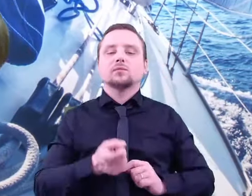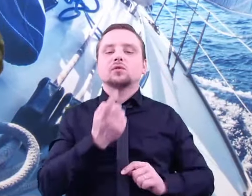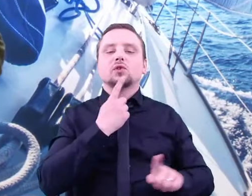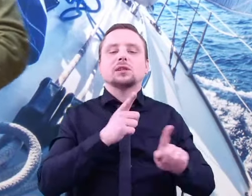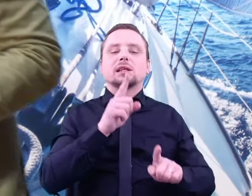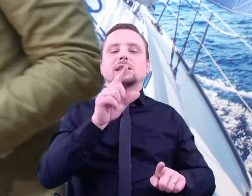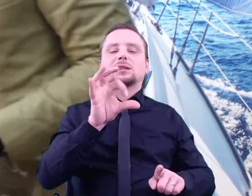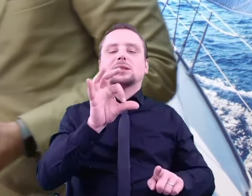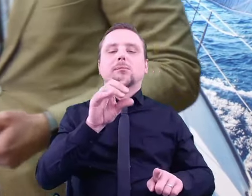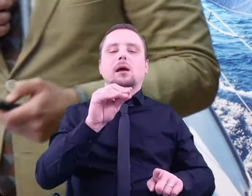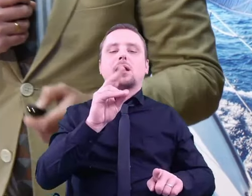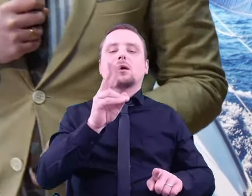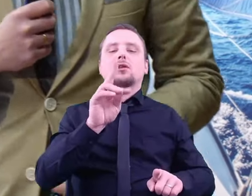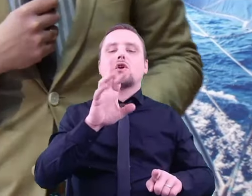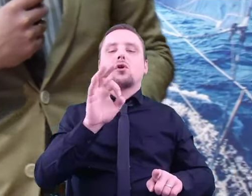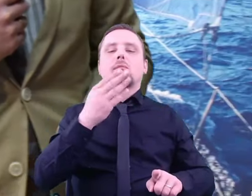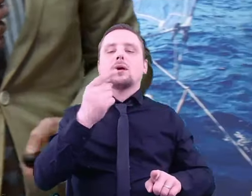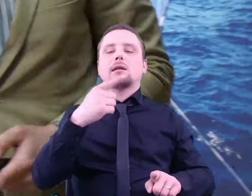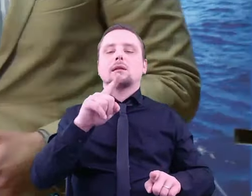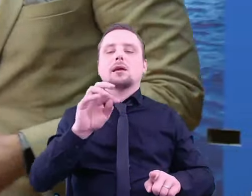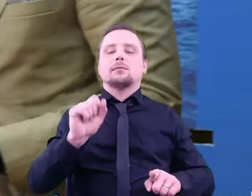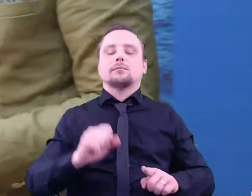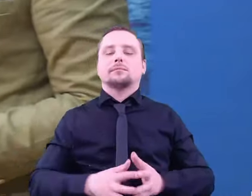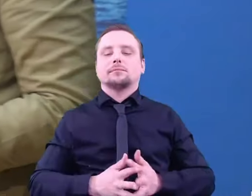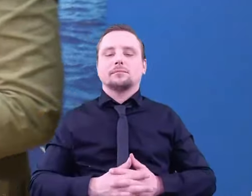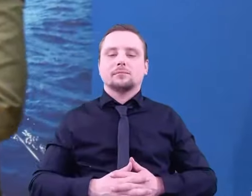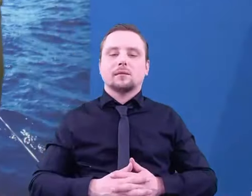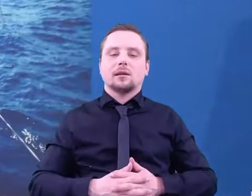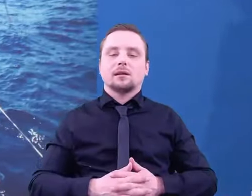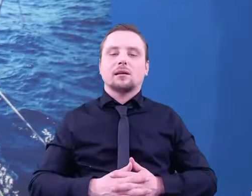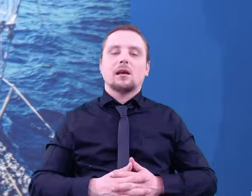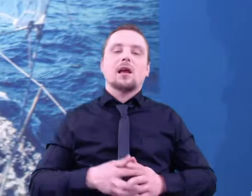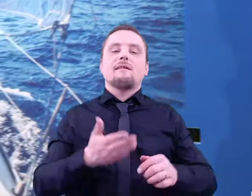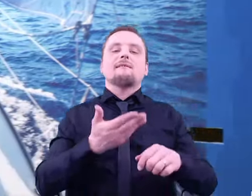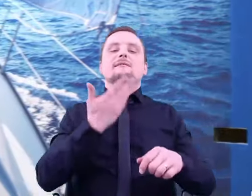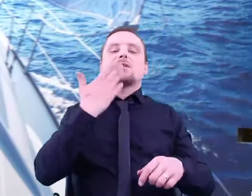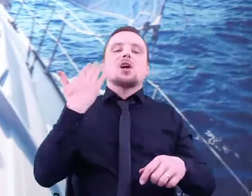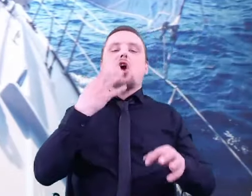but, to make it more digestible, I will tell you about extraterrestrial life.